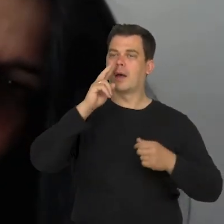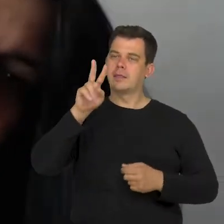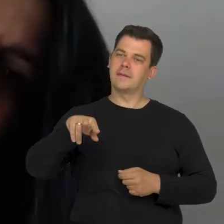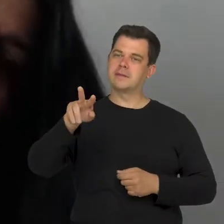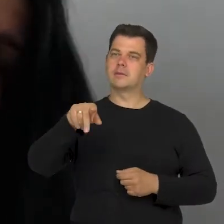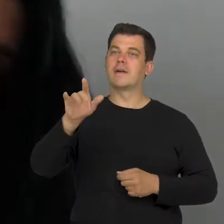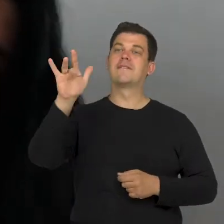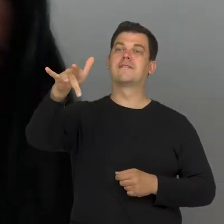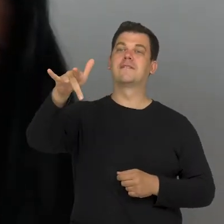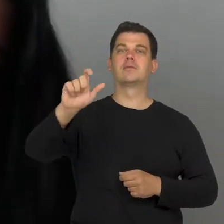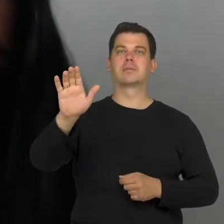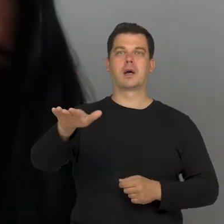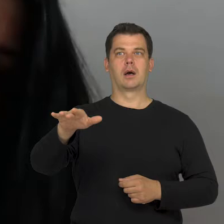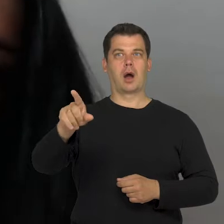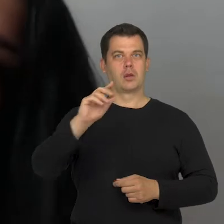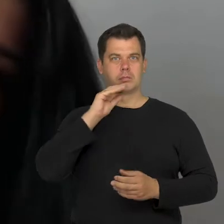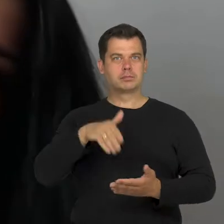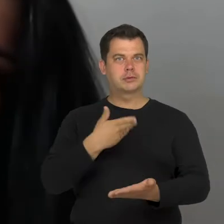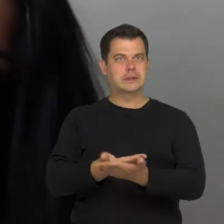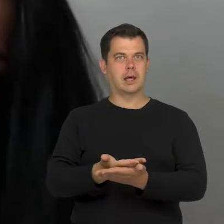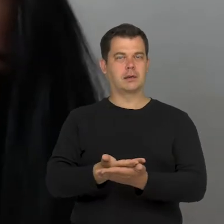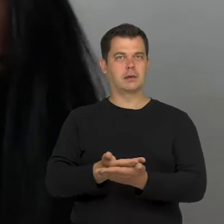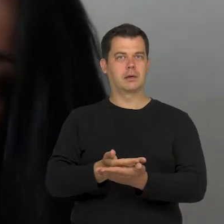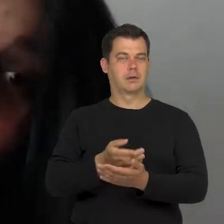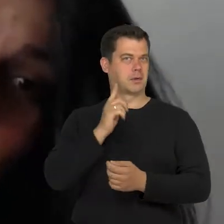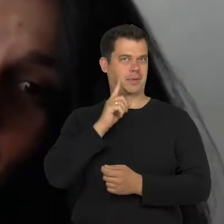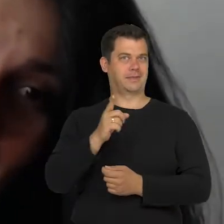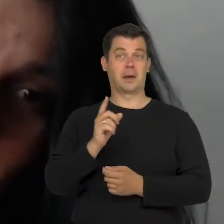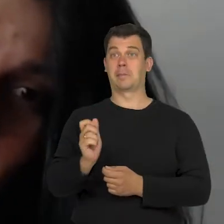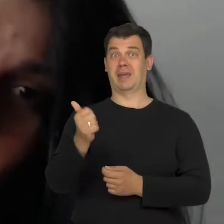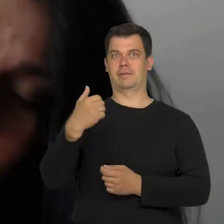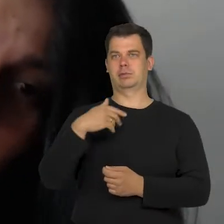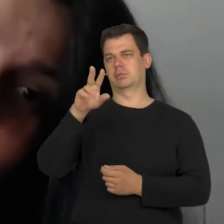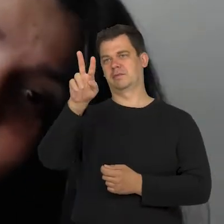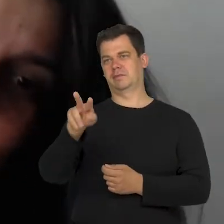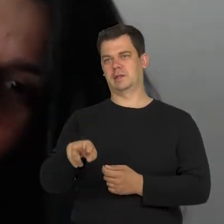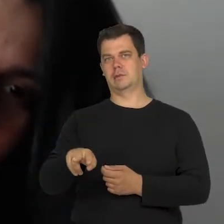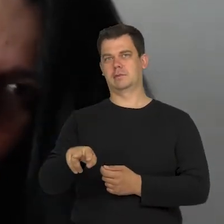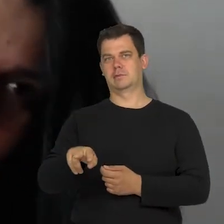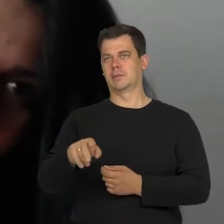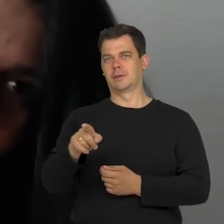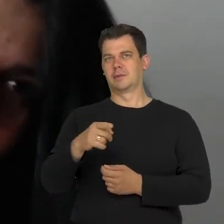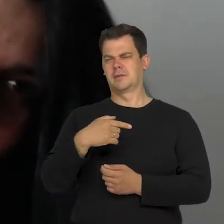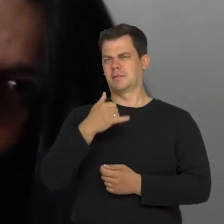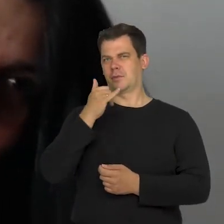Suddenly, the audience says some things which they would not say' about these people after the first glance